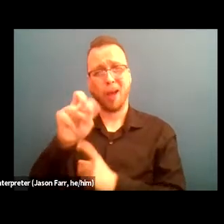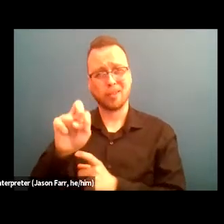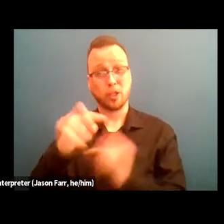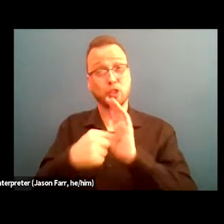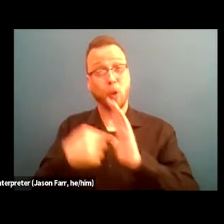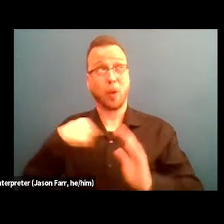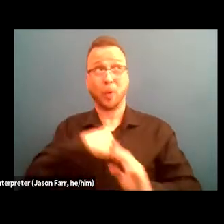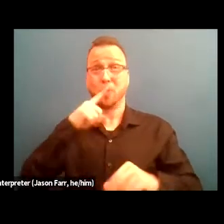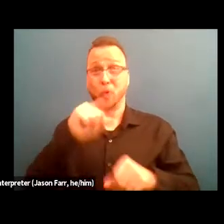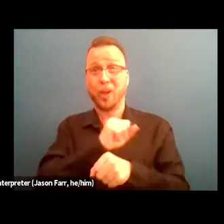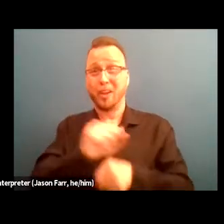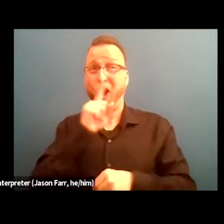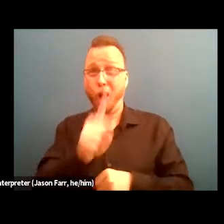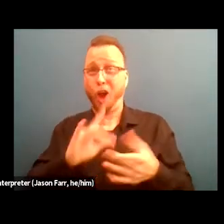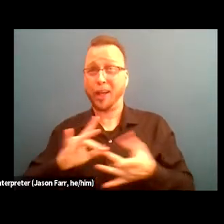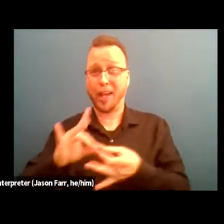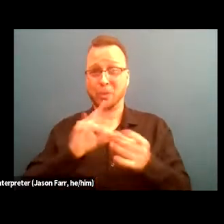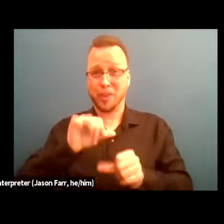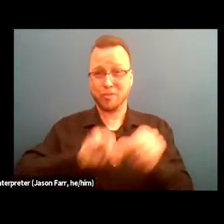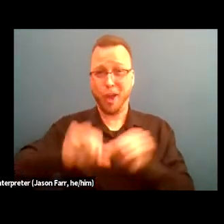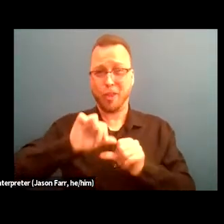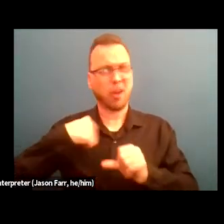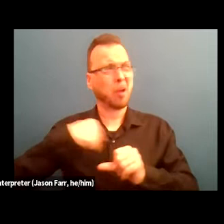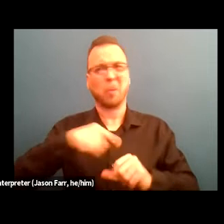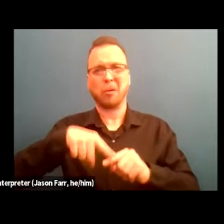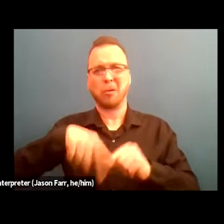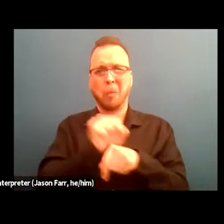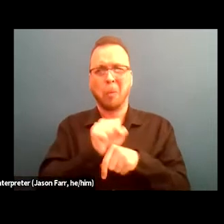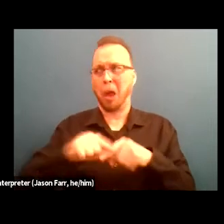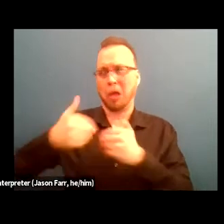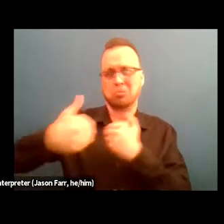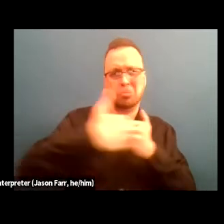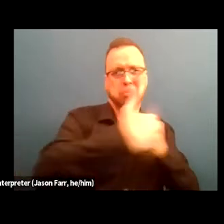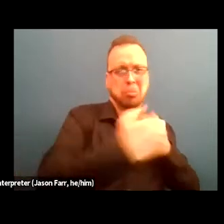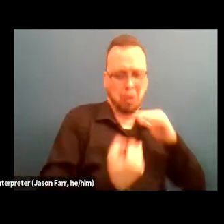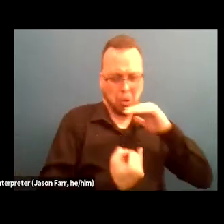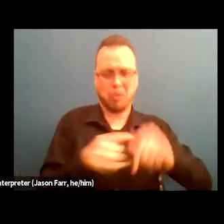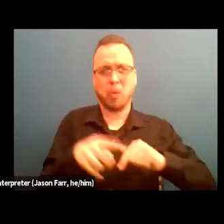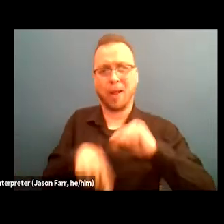and that we ultimately cannot be successful in this work as isolated entities. So, "If you've come here to help me,